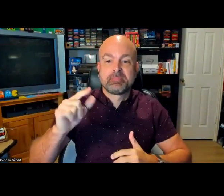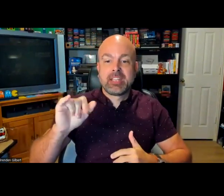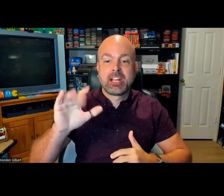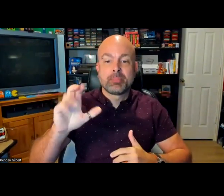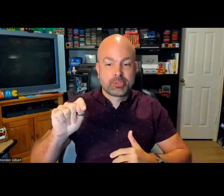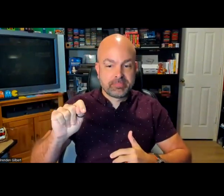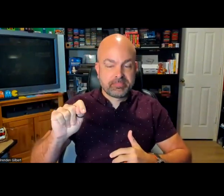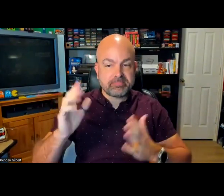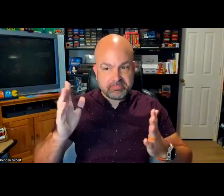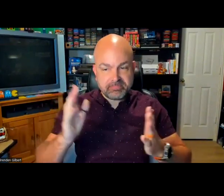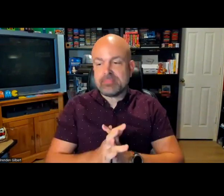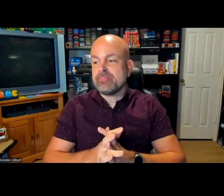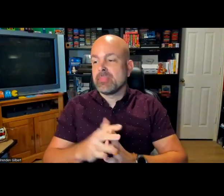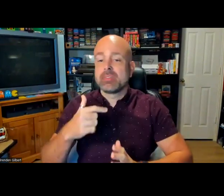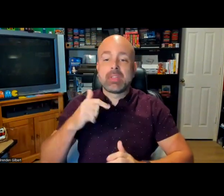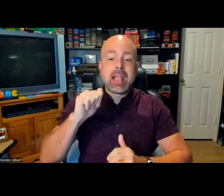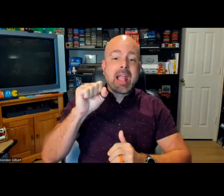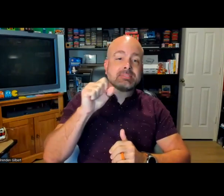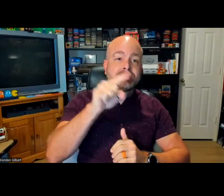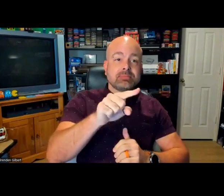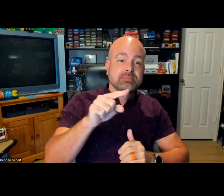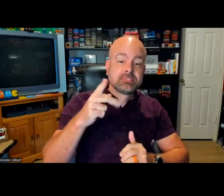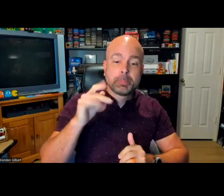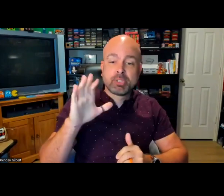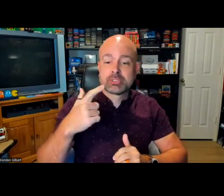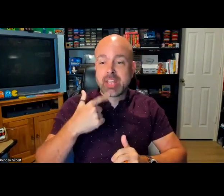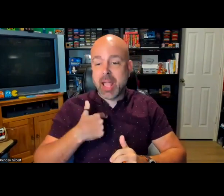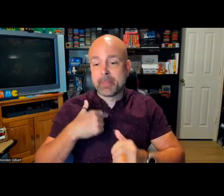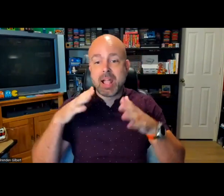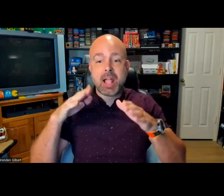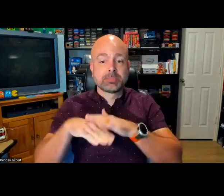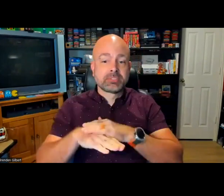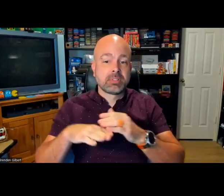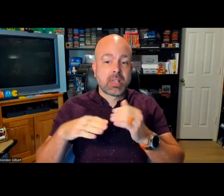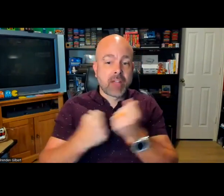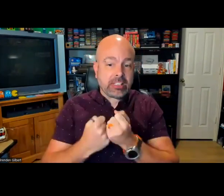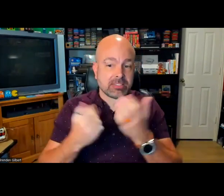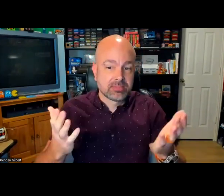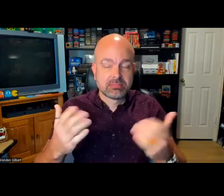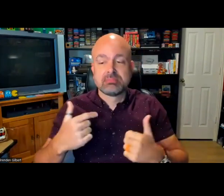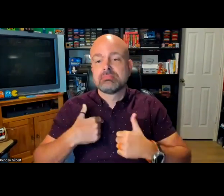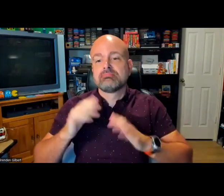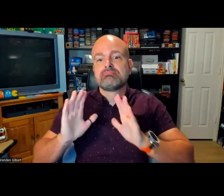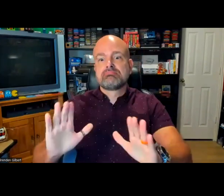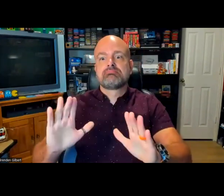Brenden Gilbert, and, as Peirce said, I am an accessibility